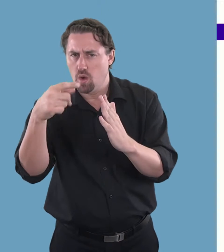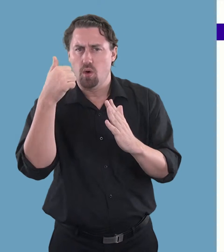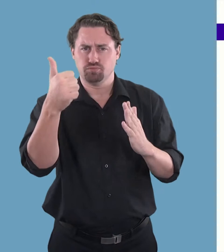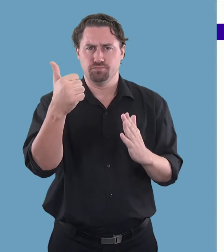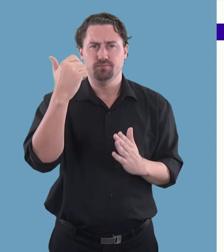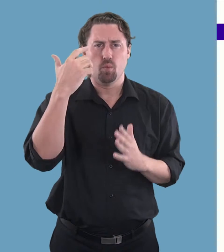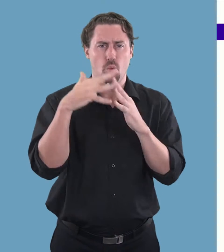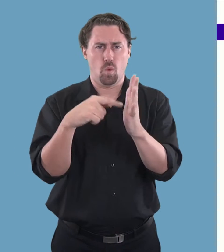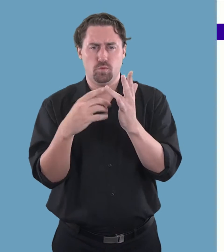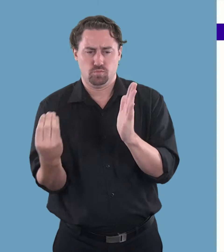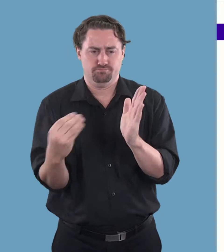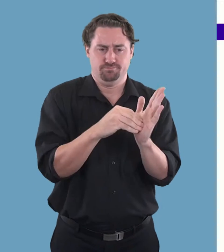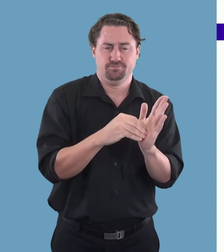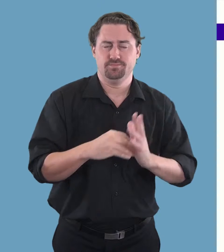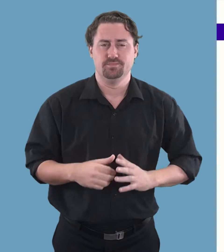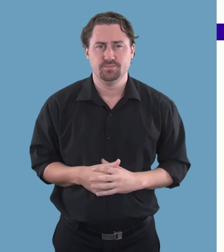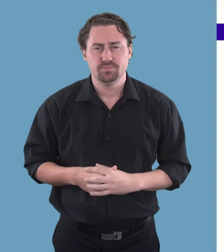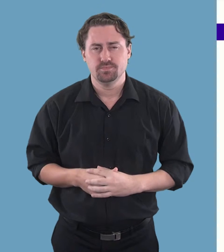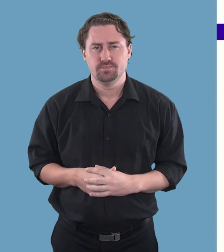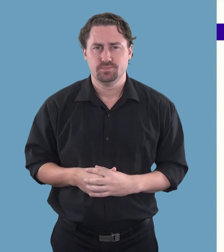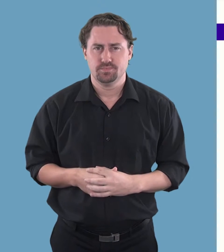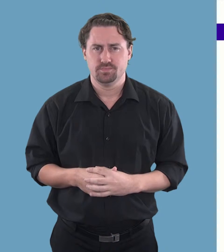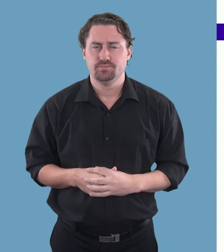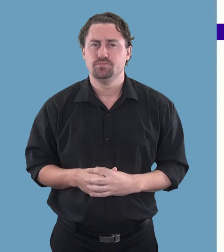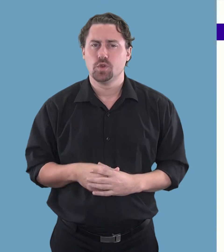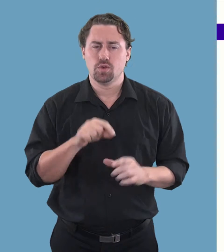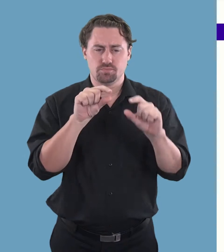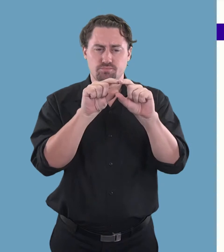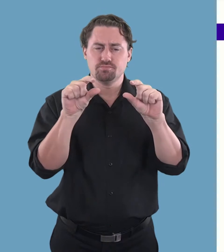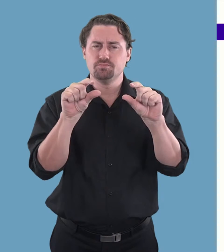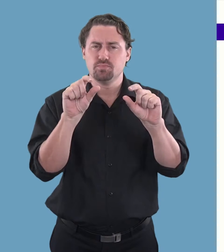information about the resource you would like to suggest